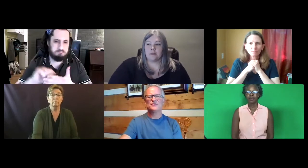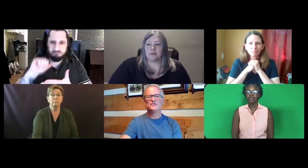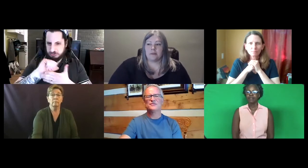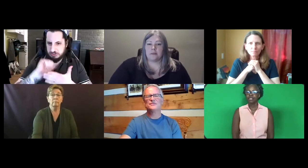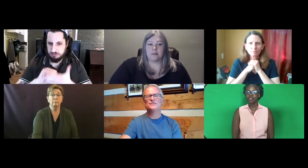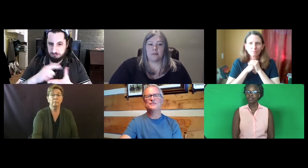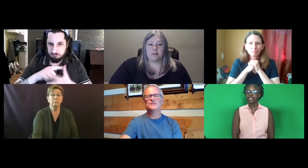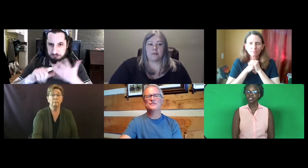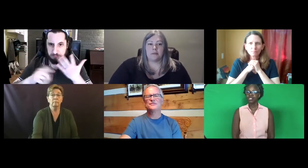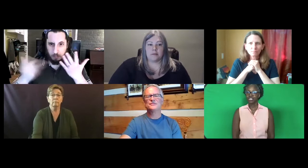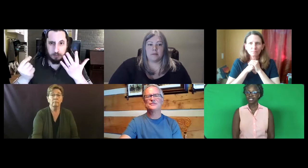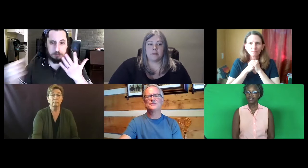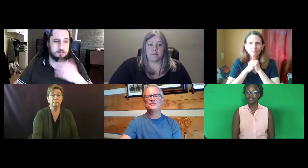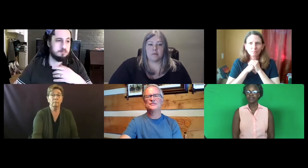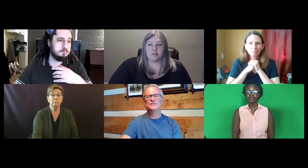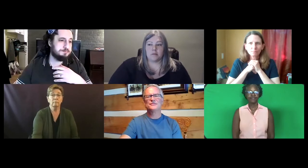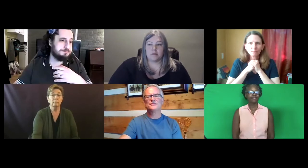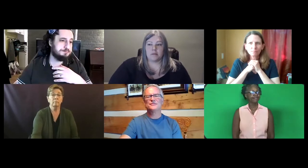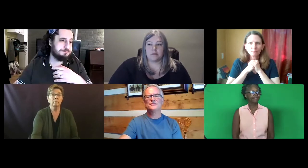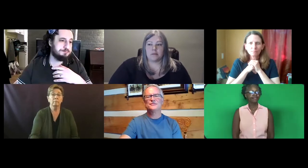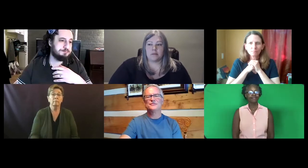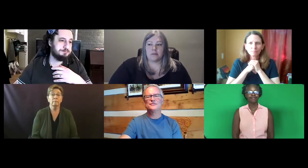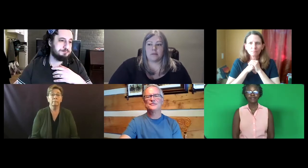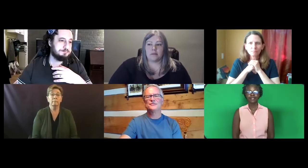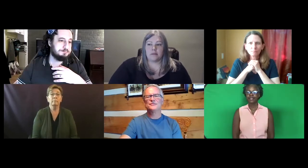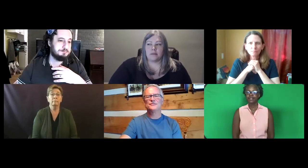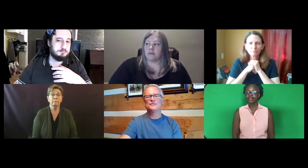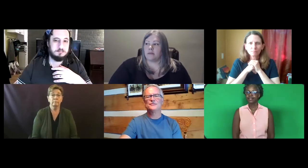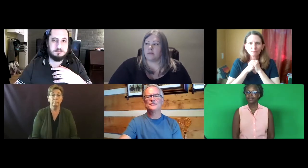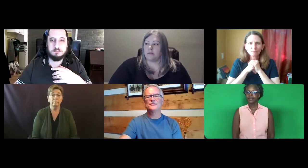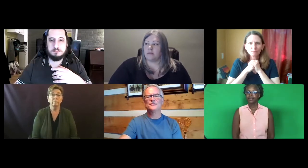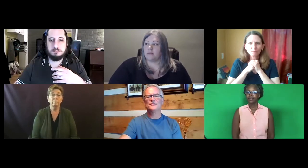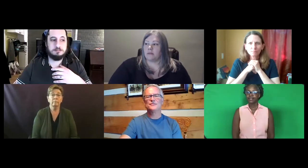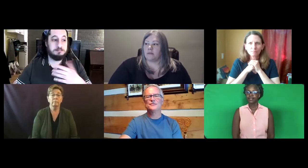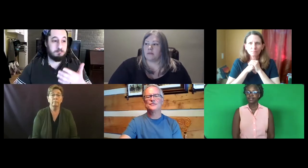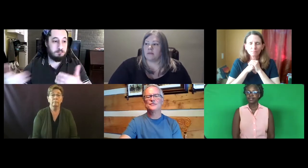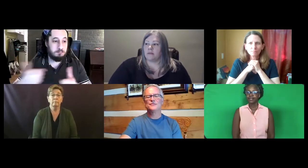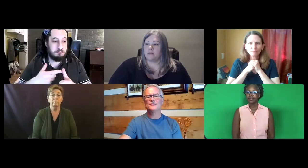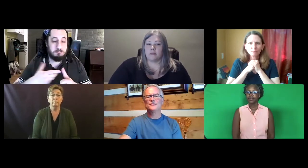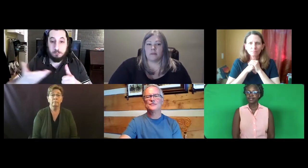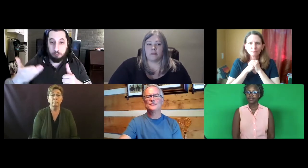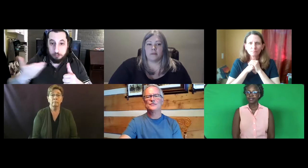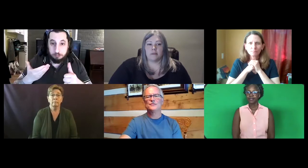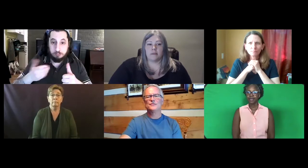And I inserted the agenda in there.